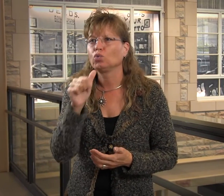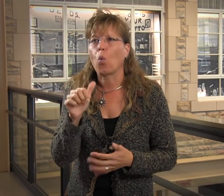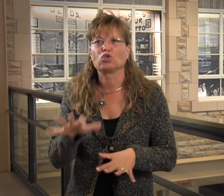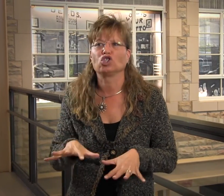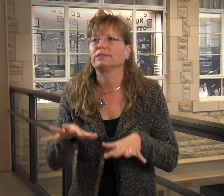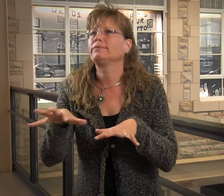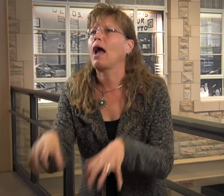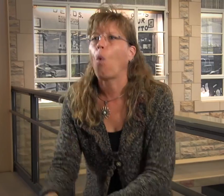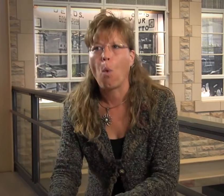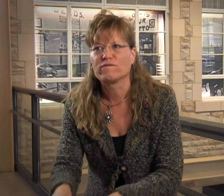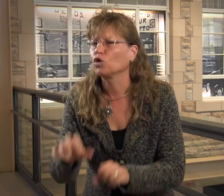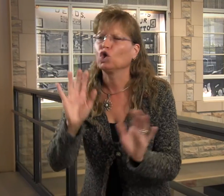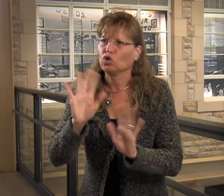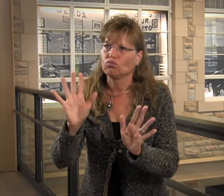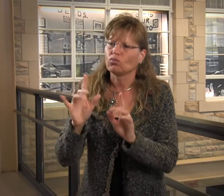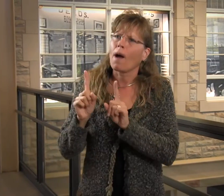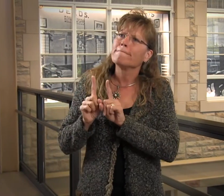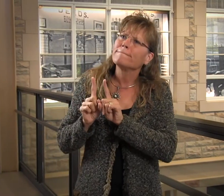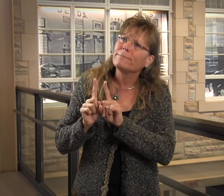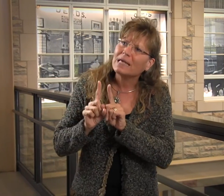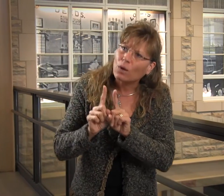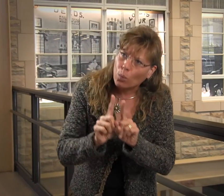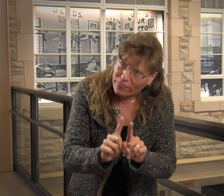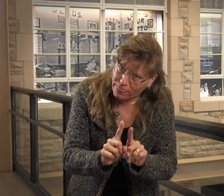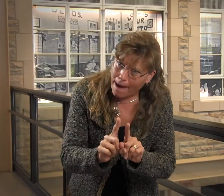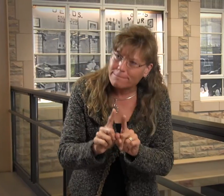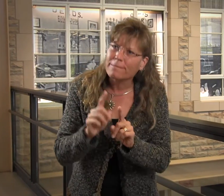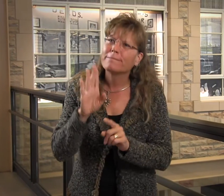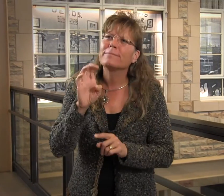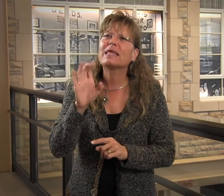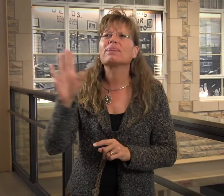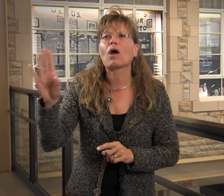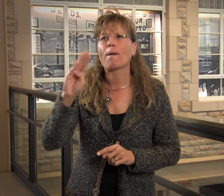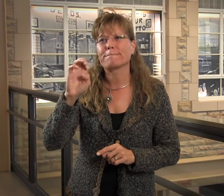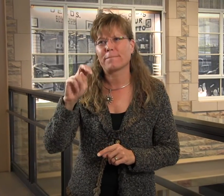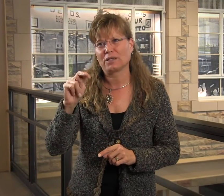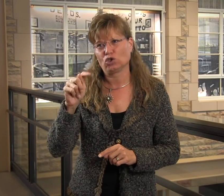Don't take over. Kind of guide them. Be with them.